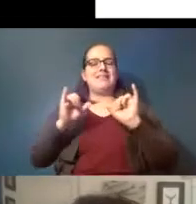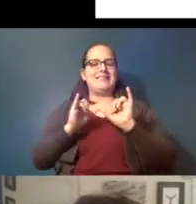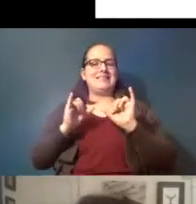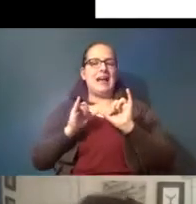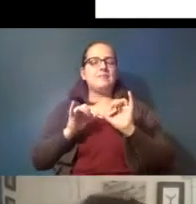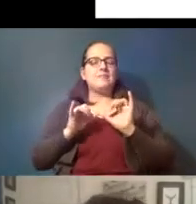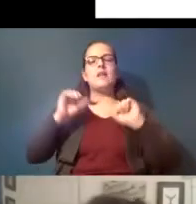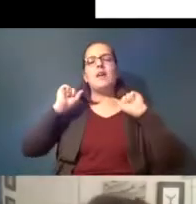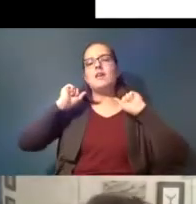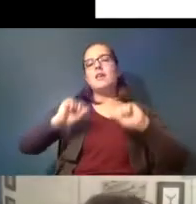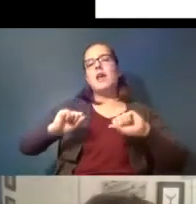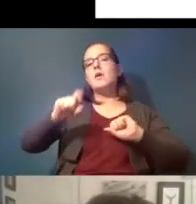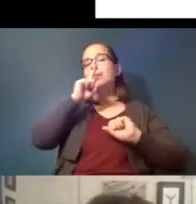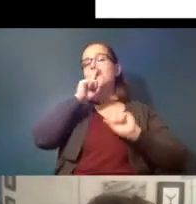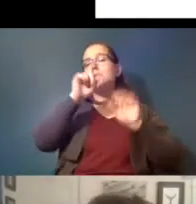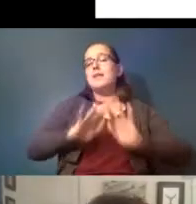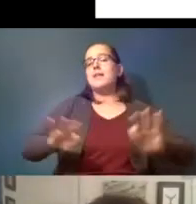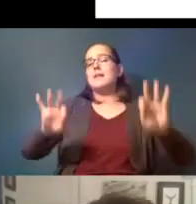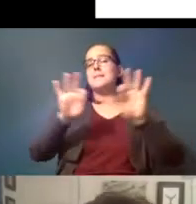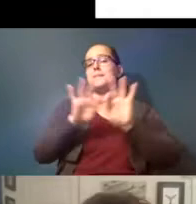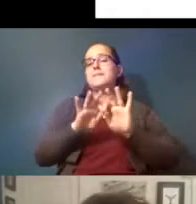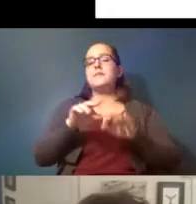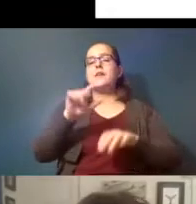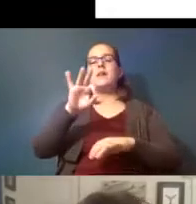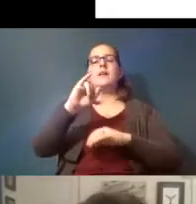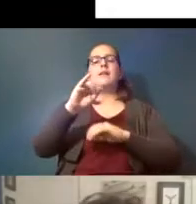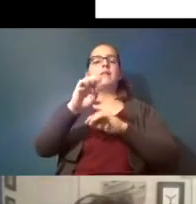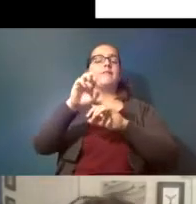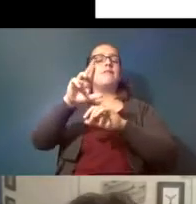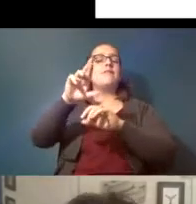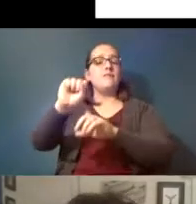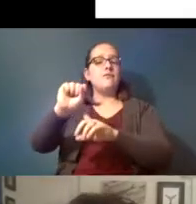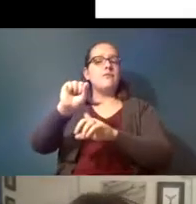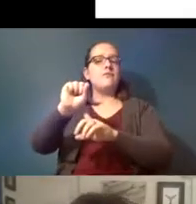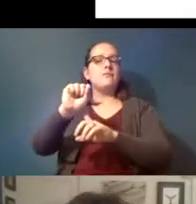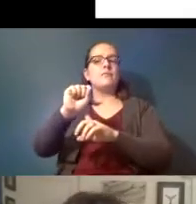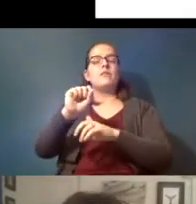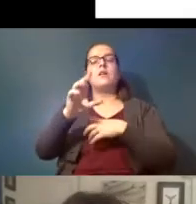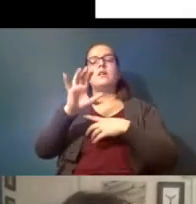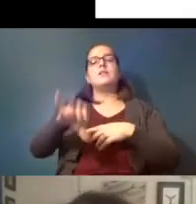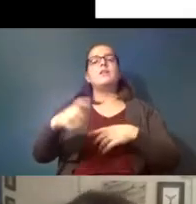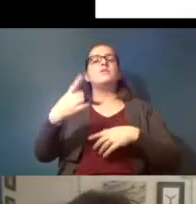can be really important fibers for example you know which is one of the most prevalent